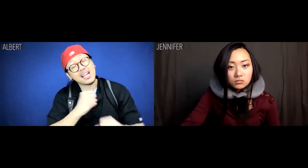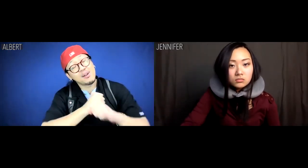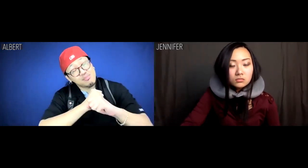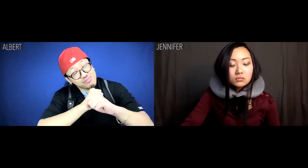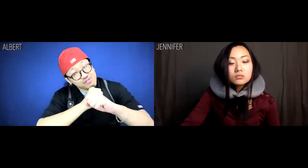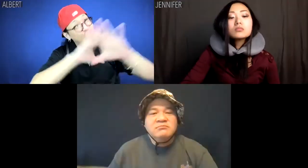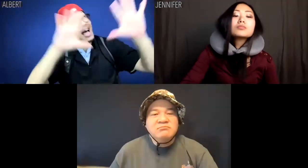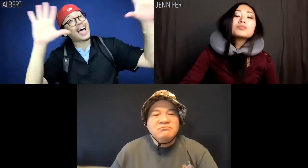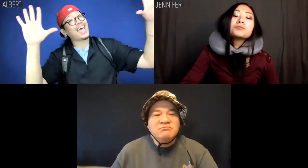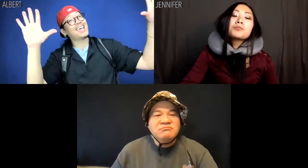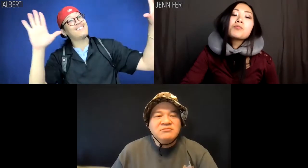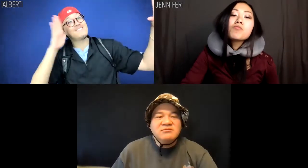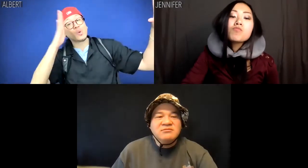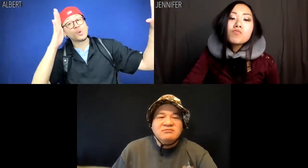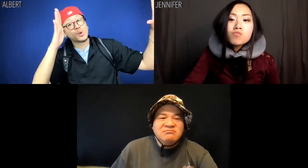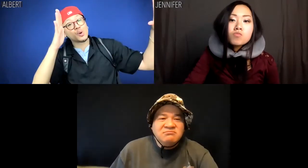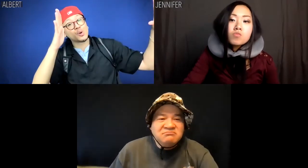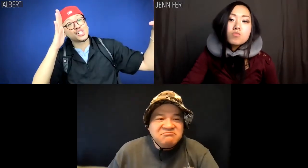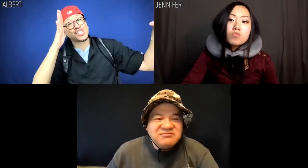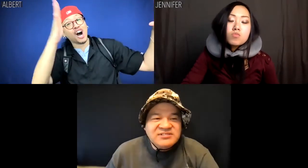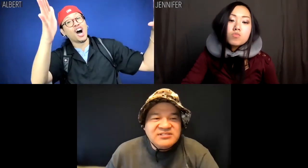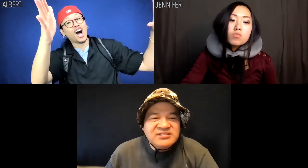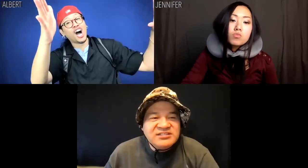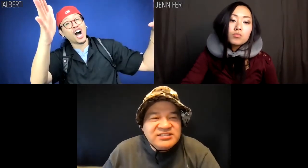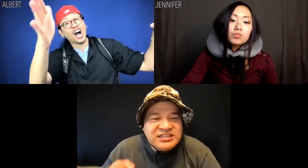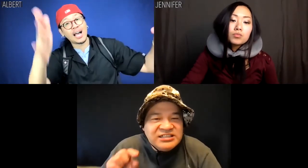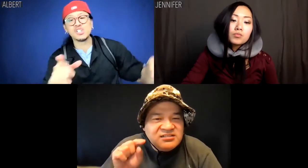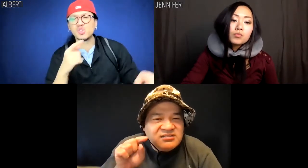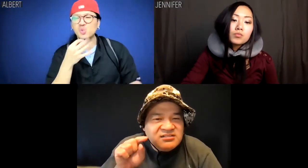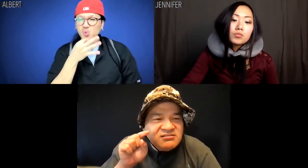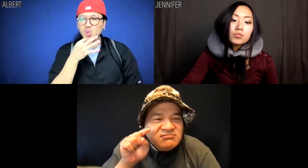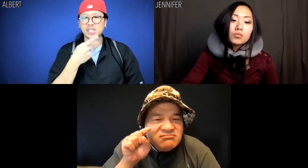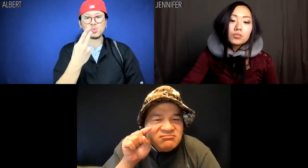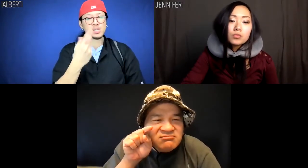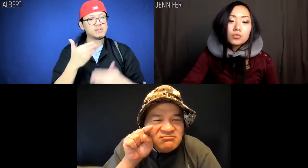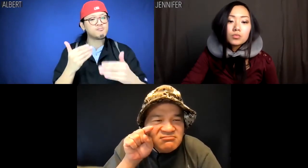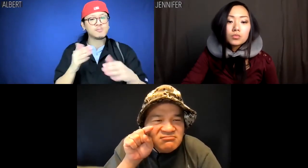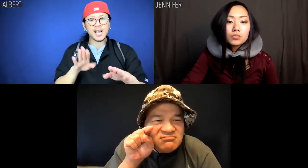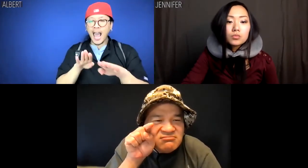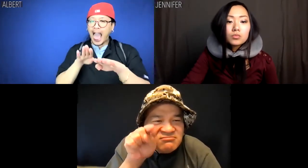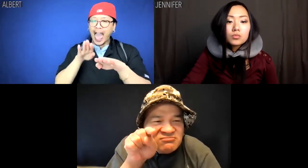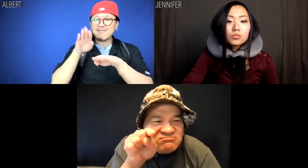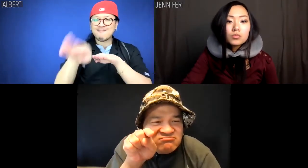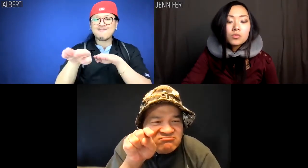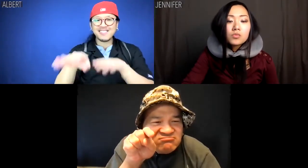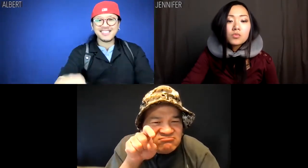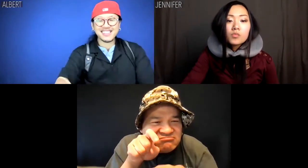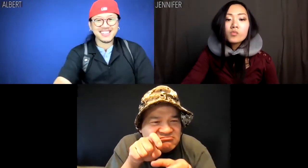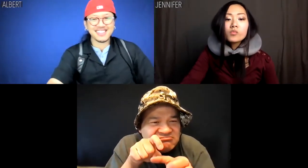There is a bright future ahead of us, as soon as we step out on that curb.